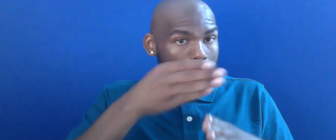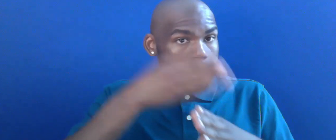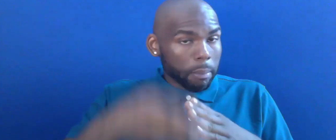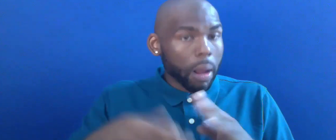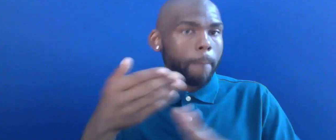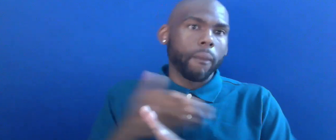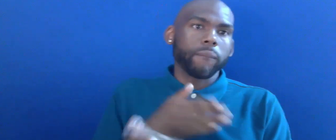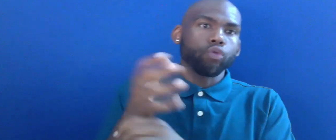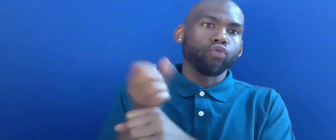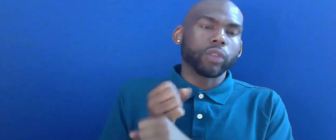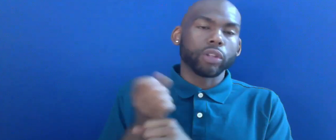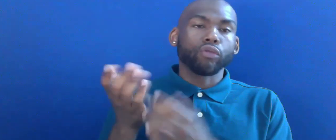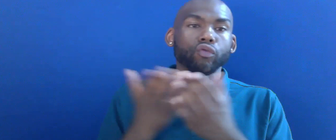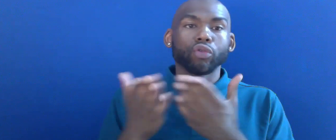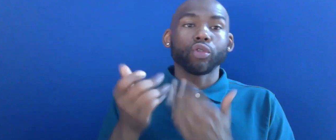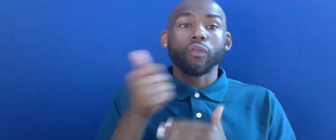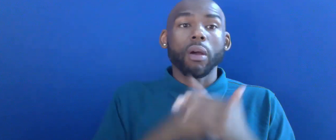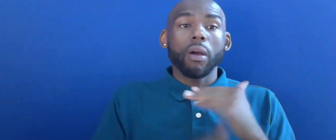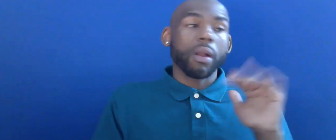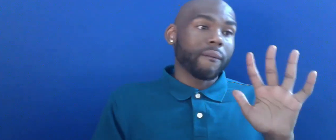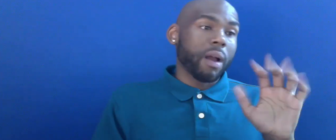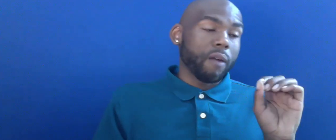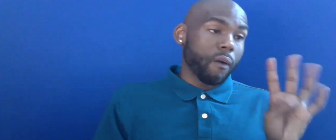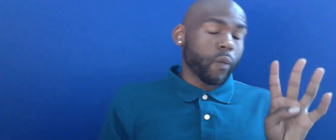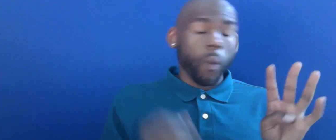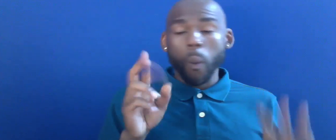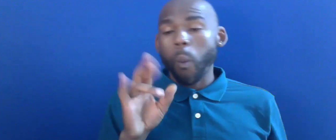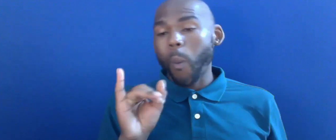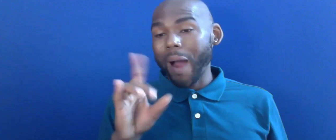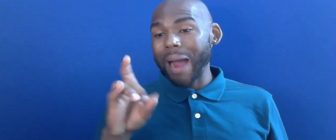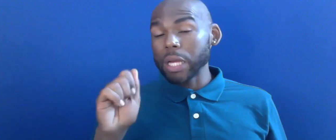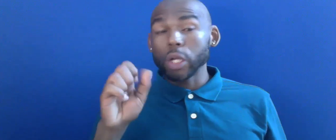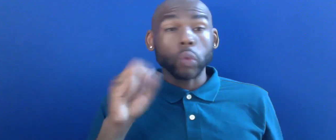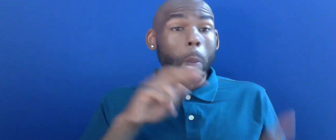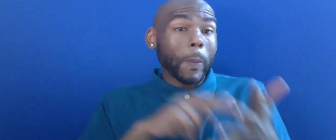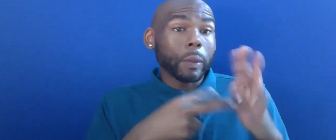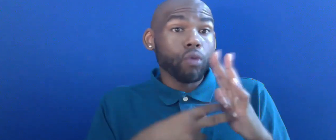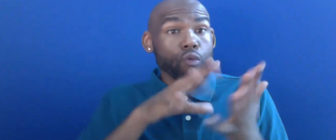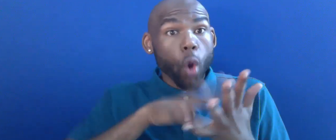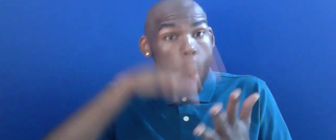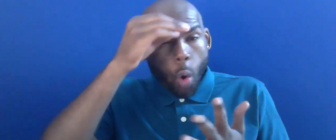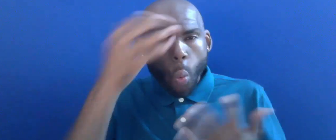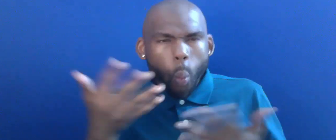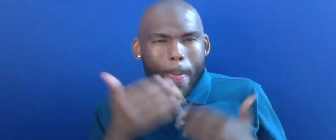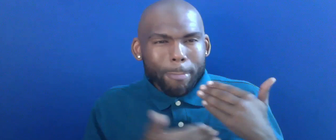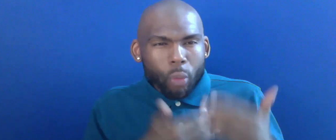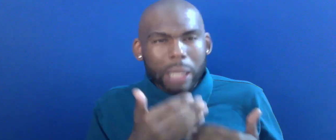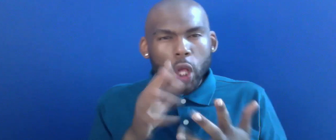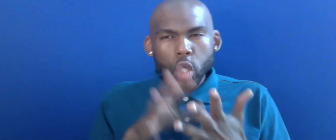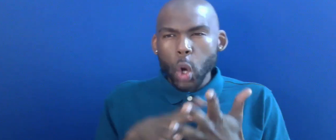SERVICES IF UNDER SECTION 504 OR IDA. SO LEARNING ABOUT THOSE PROCESSES AND STEPS AND BEING ABLE